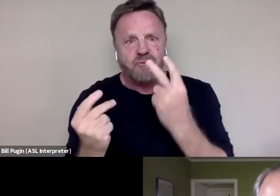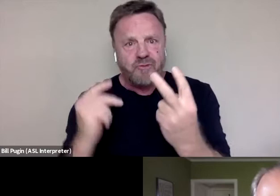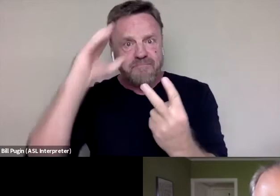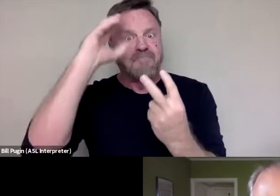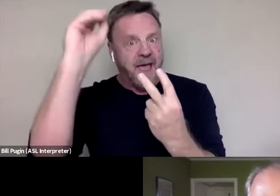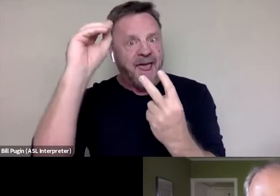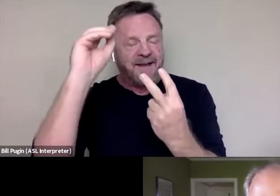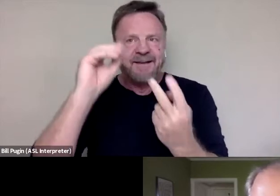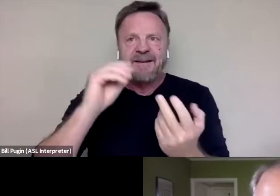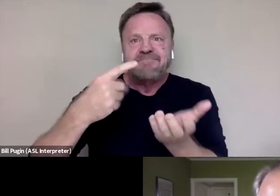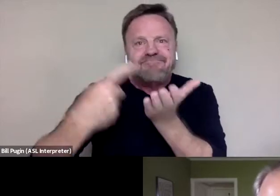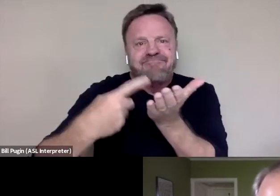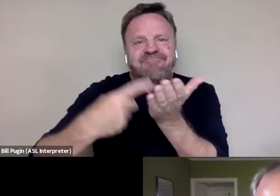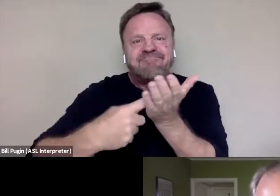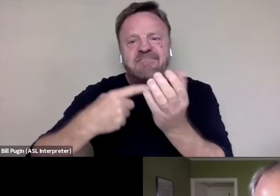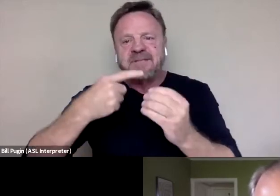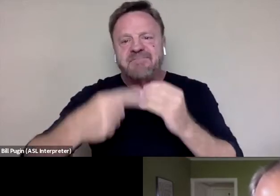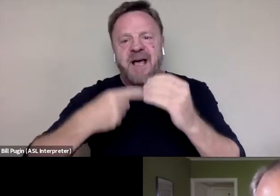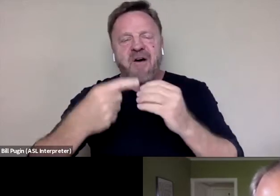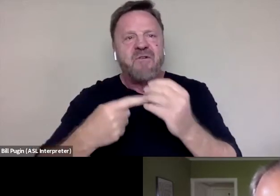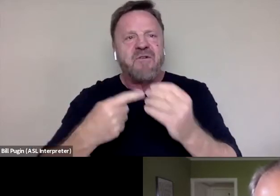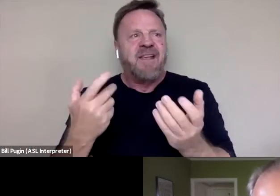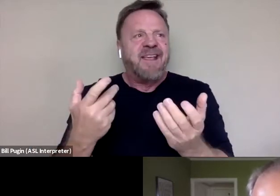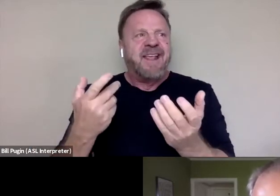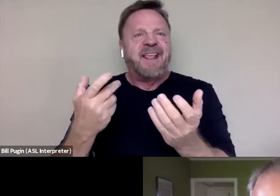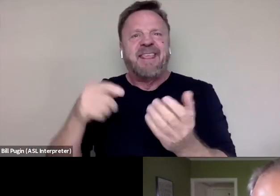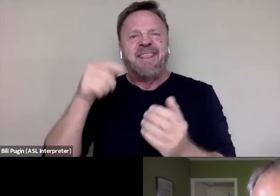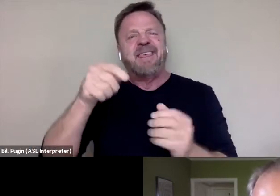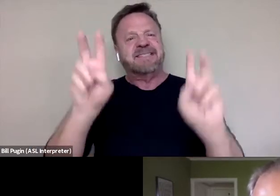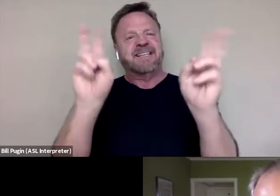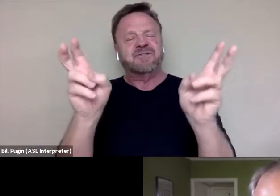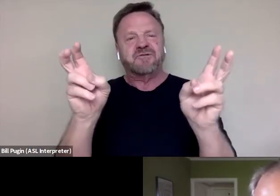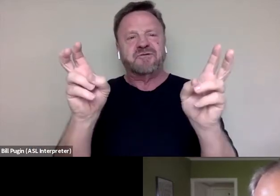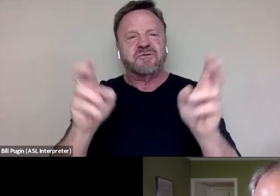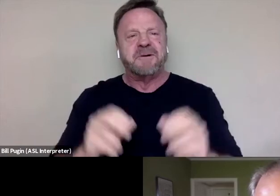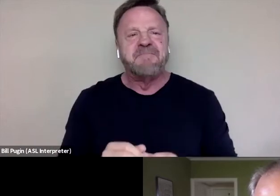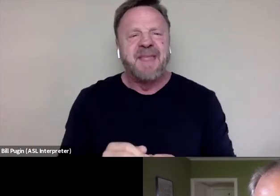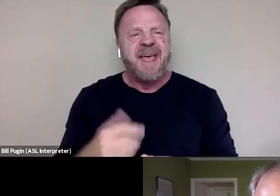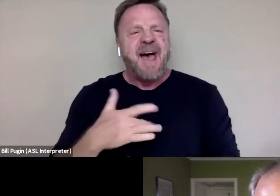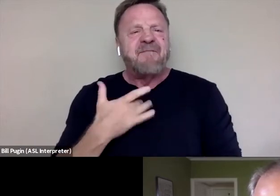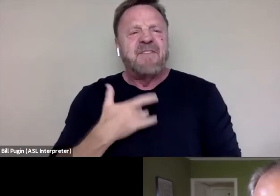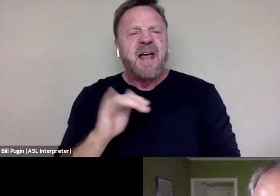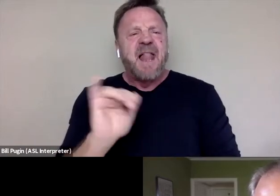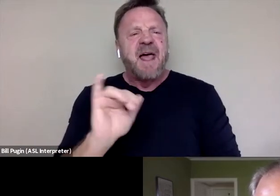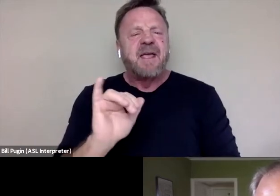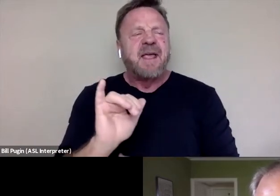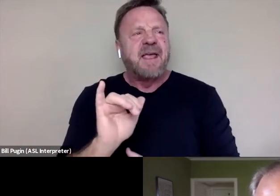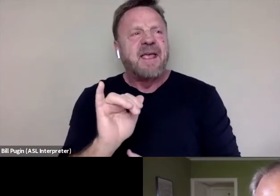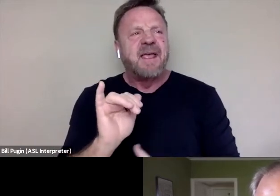talking about this issue. I feel like it shouldn't be two men.